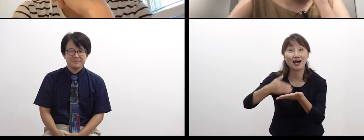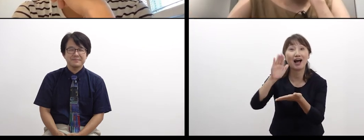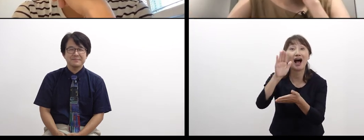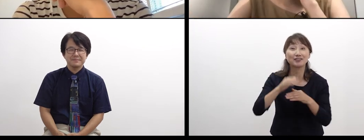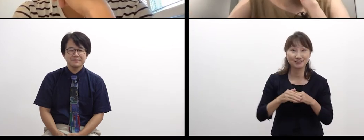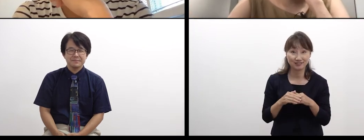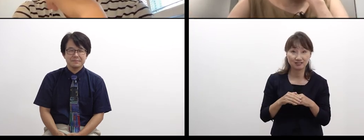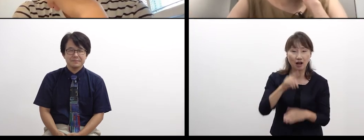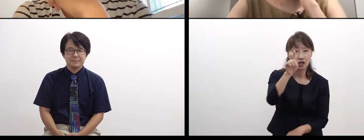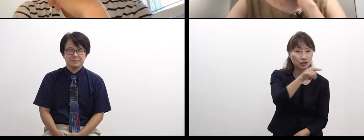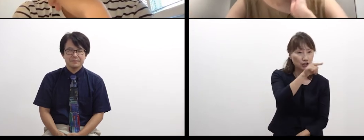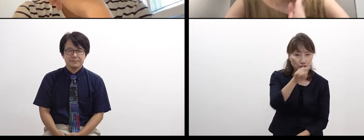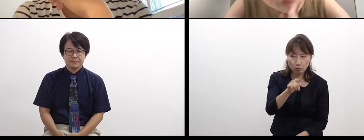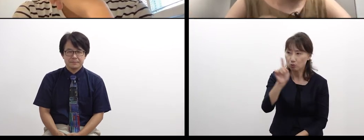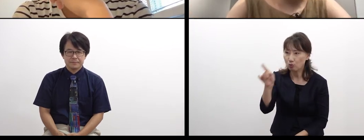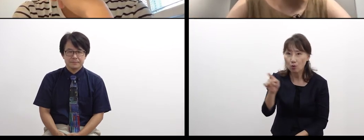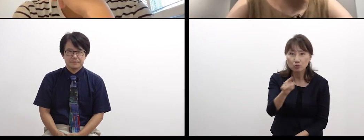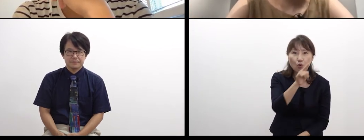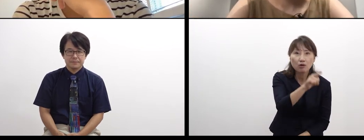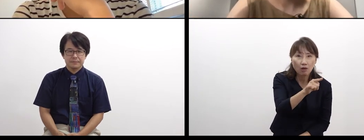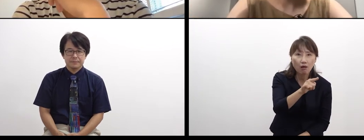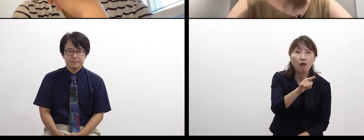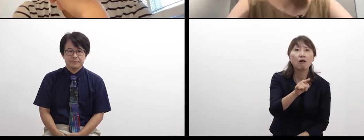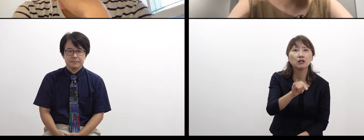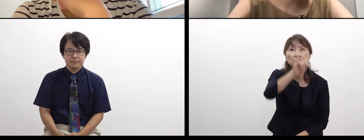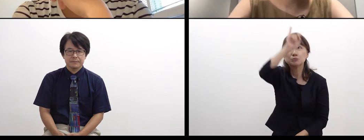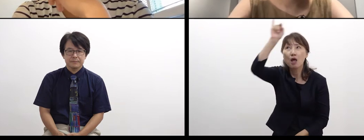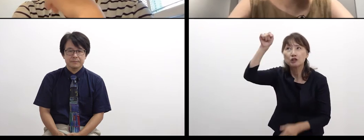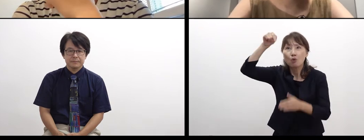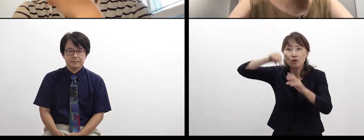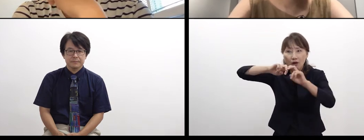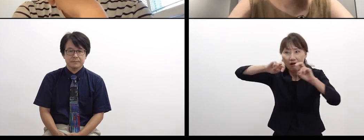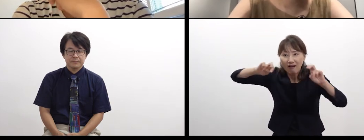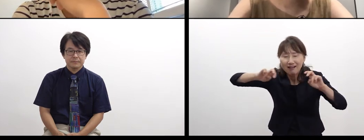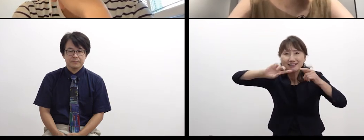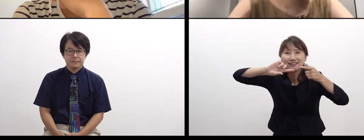They have different experiences from each other’s one. When I learned